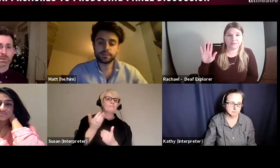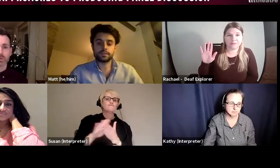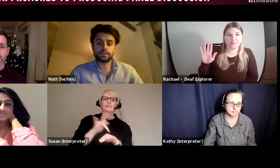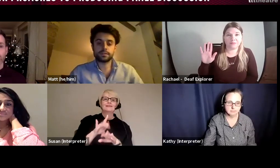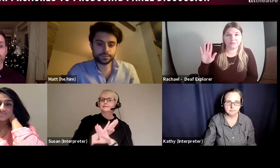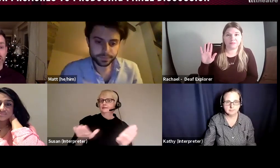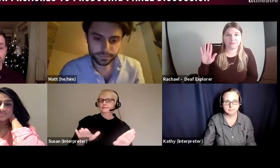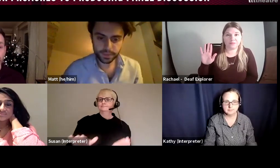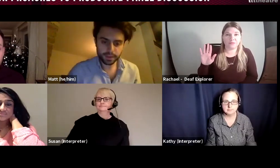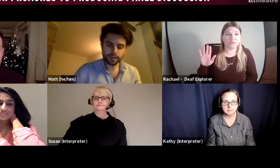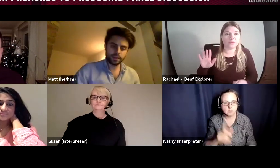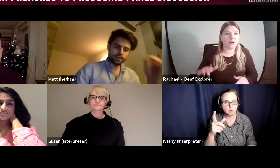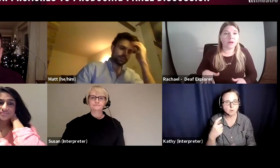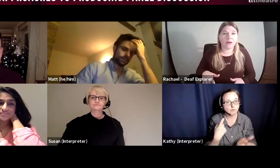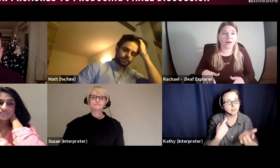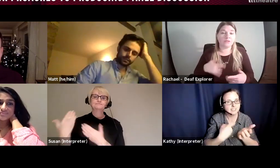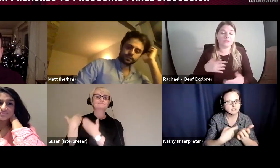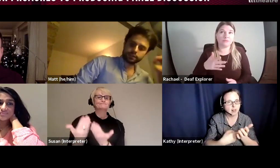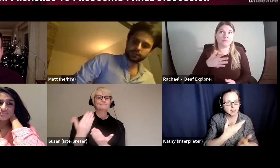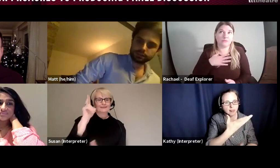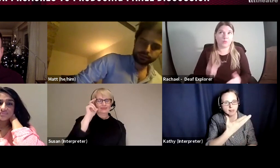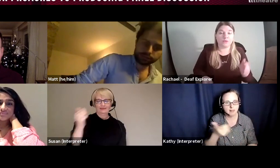Oh Rachael?